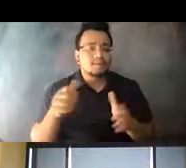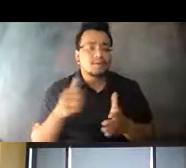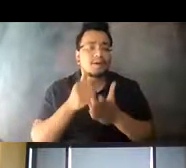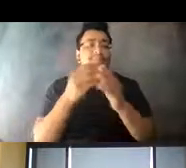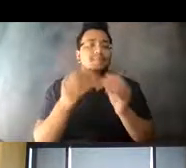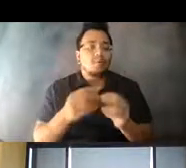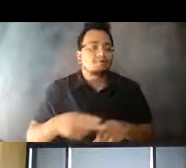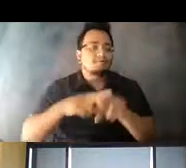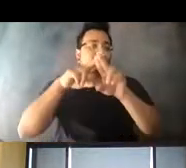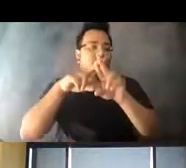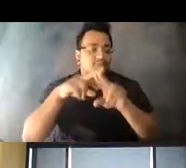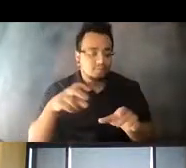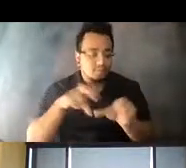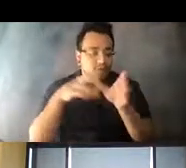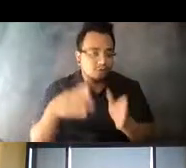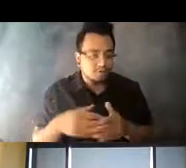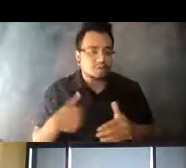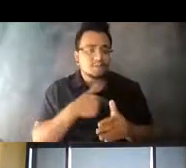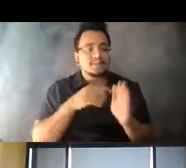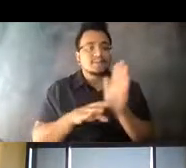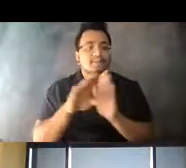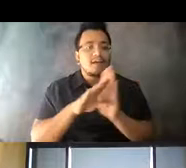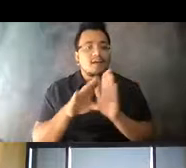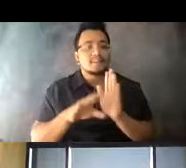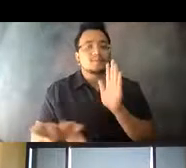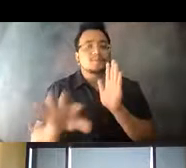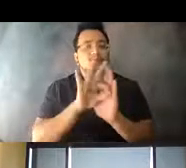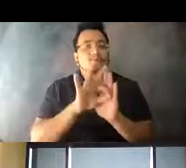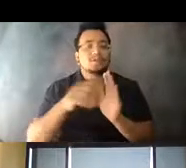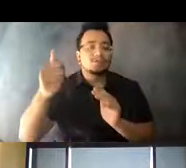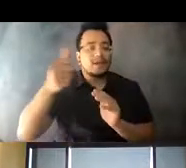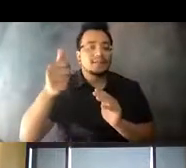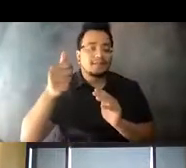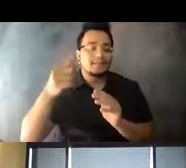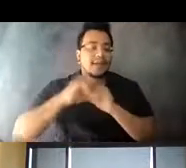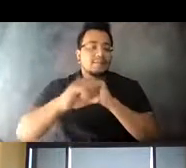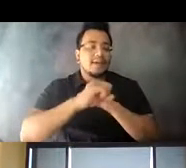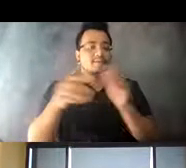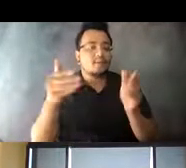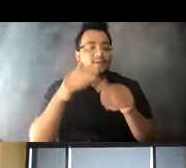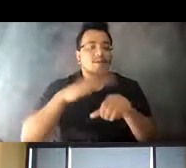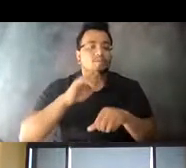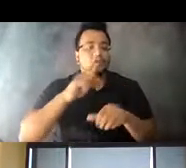14:41:17 We developed a straightforward choose transit campaign that focused on real riders that choose transit because it made their lives